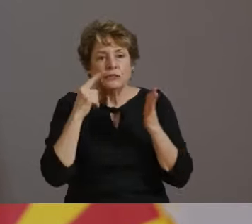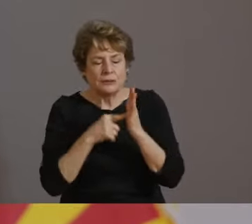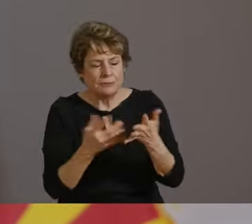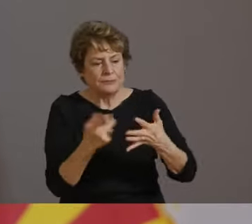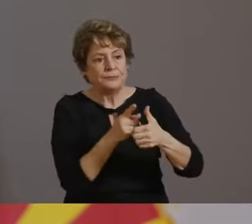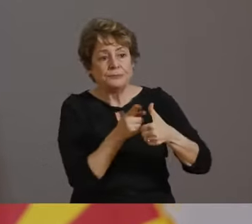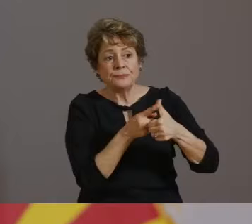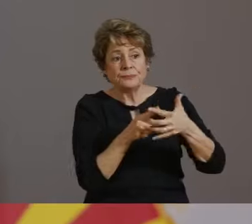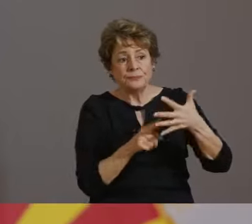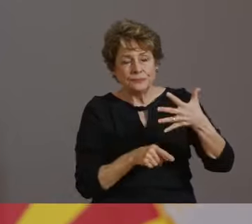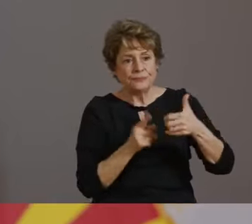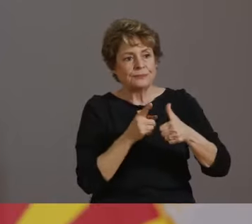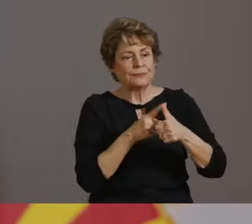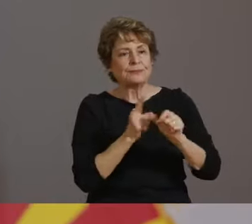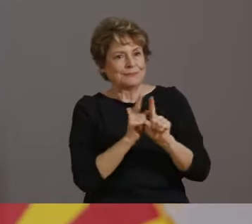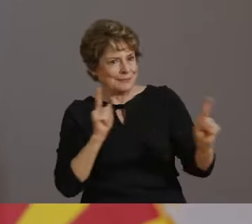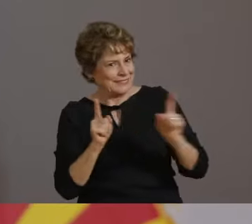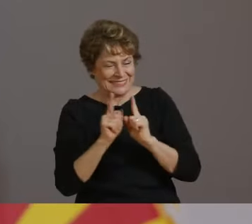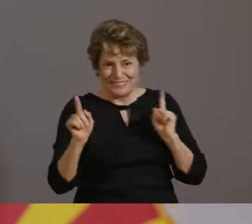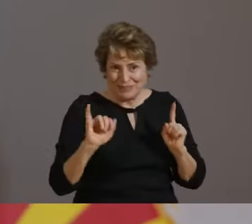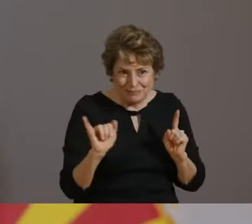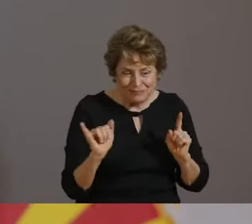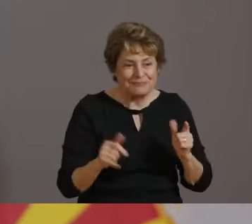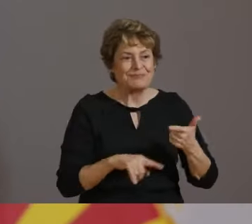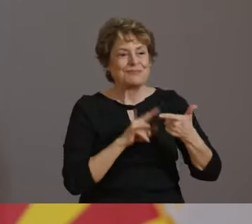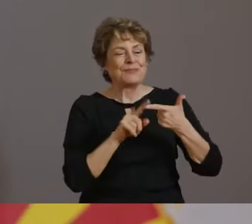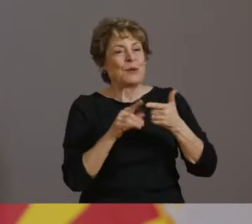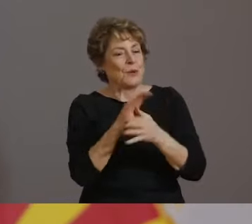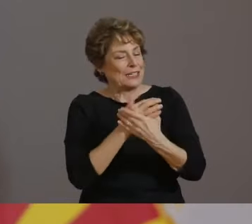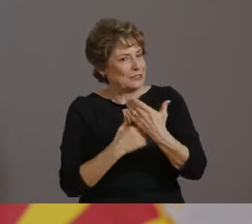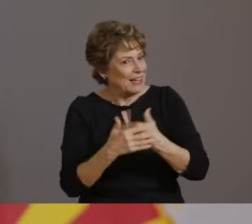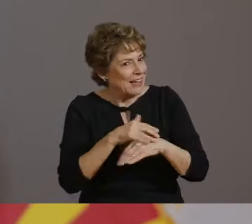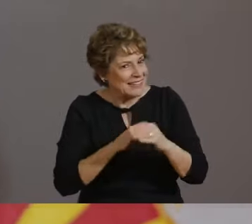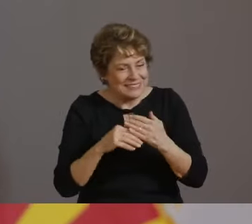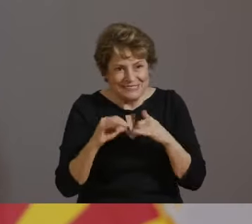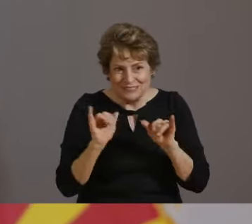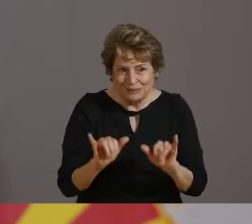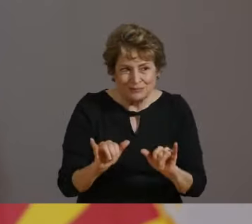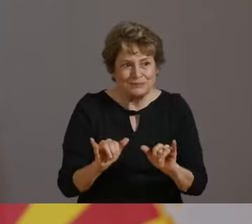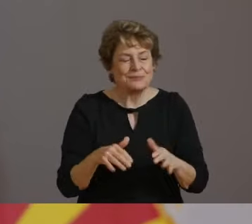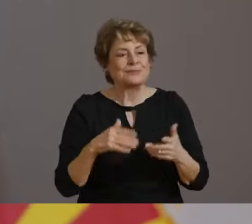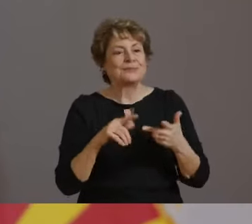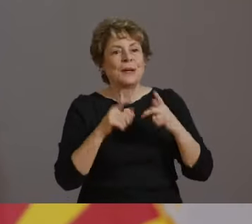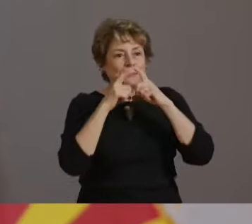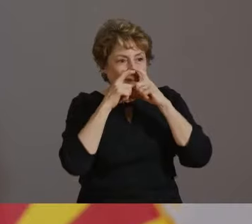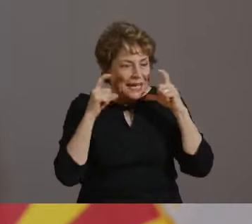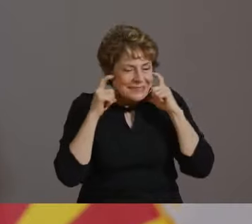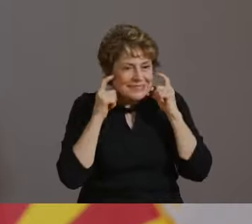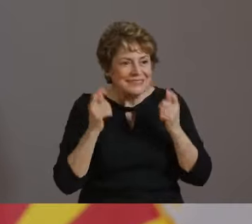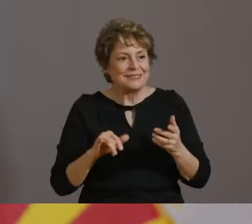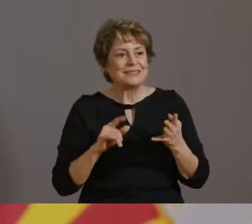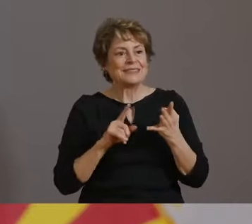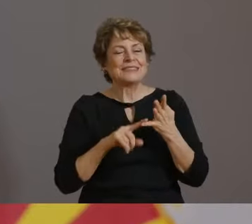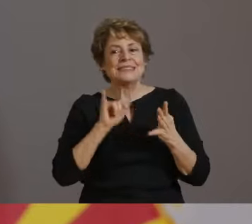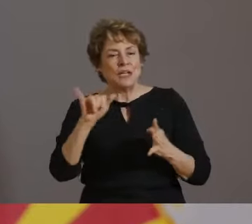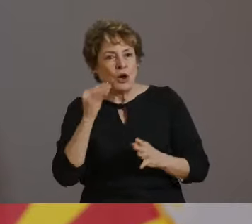HANDS, WEARING A MASK AND STAYING HOME WHEN YOU ARE SICK, ALL OF THAT CAN HELP SPREAD THE SLOW OF BOTH DISEASES.